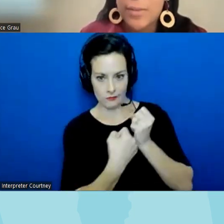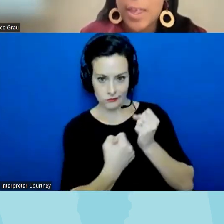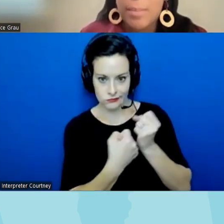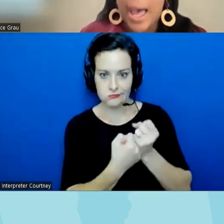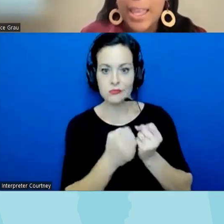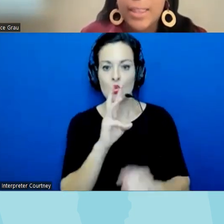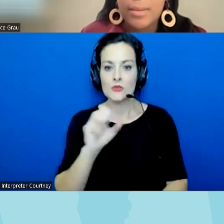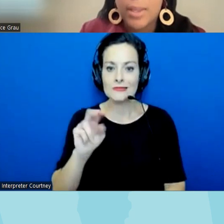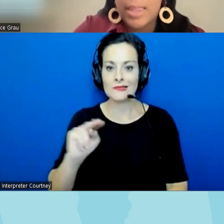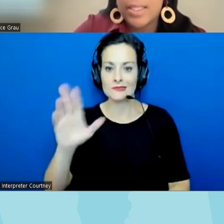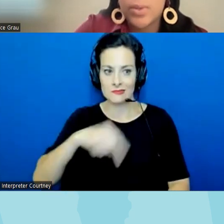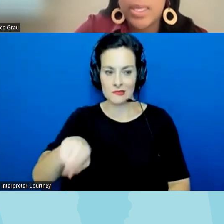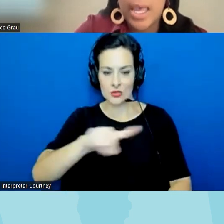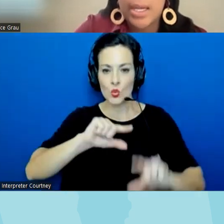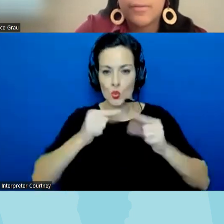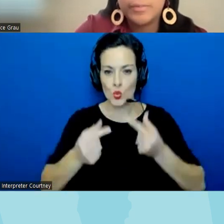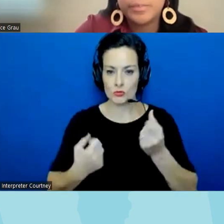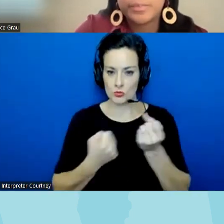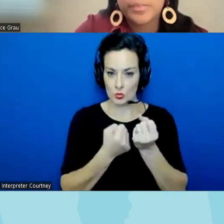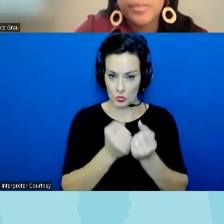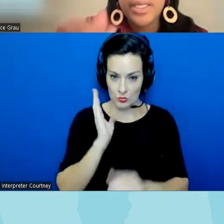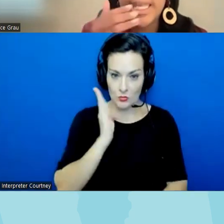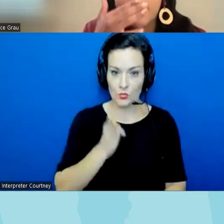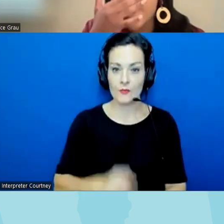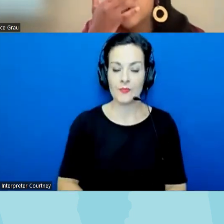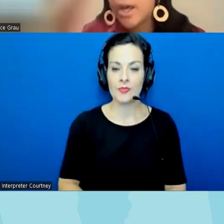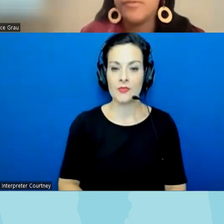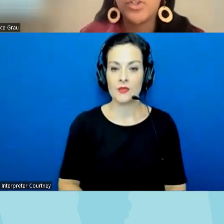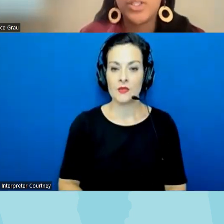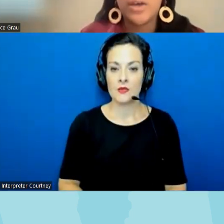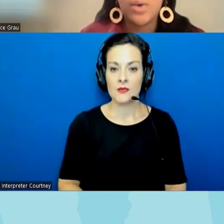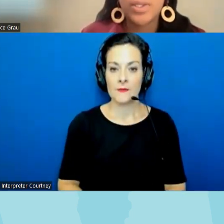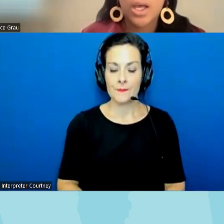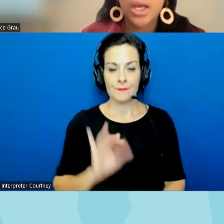affiliate behind them and this really kind of came out unfortunately of what we saw at the